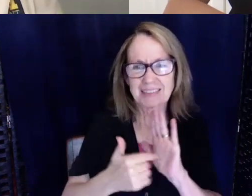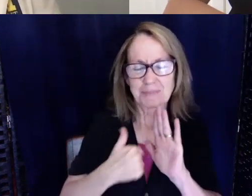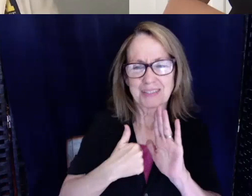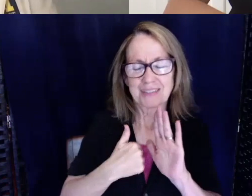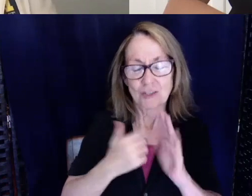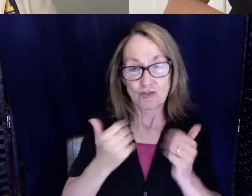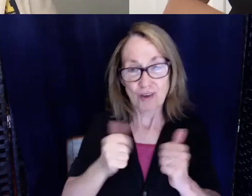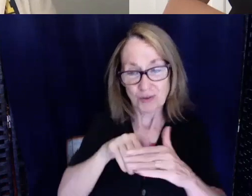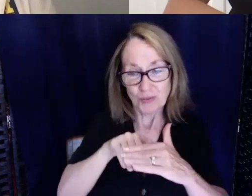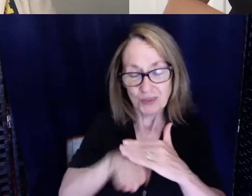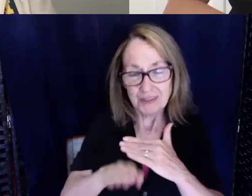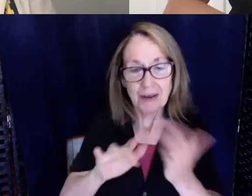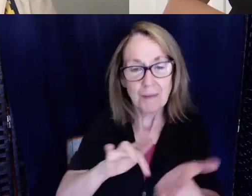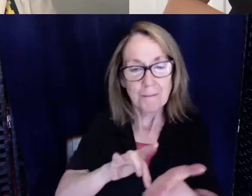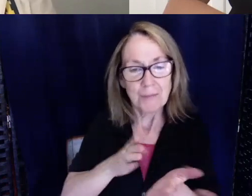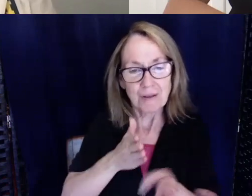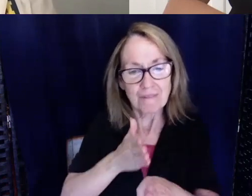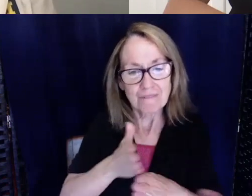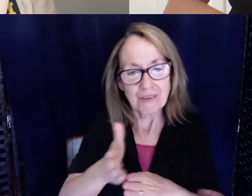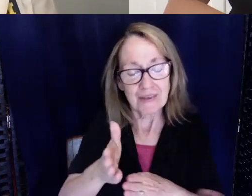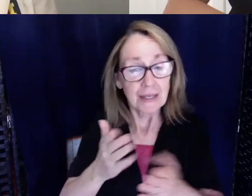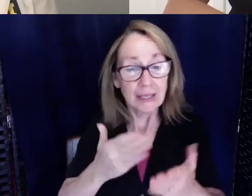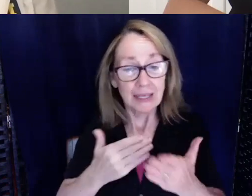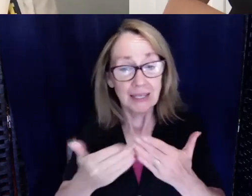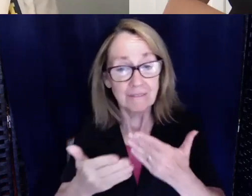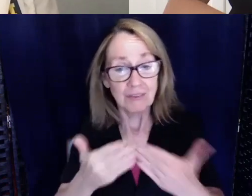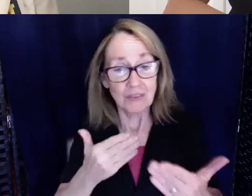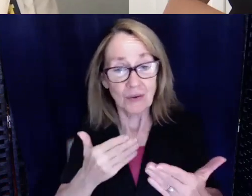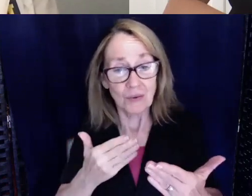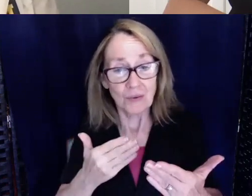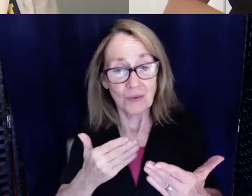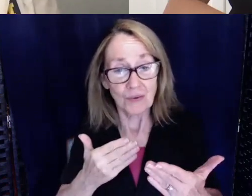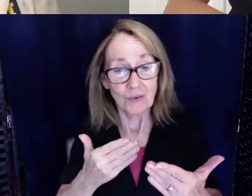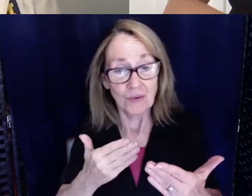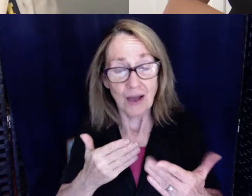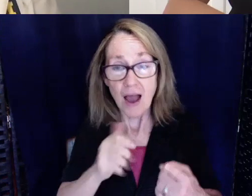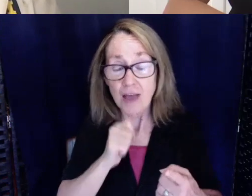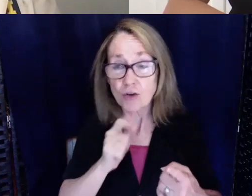Even though I don't really disclose my deafness on my application